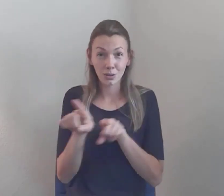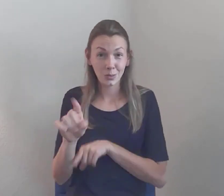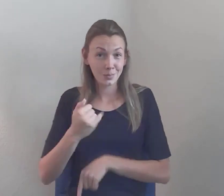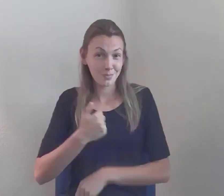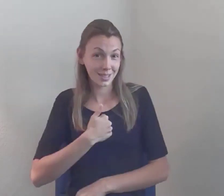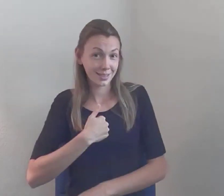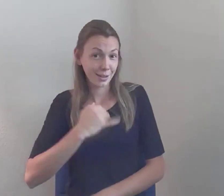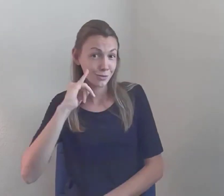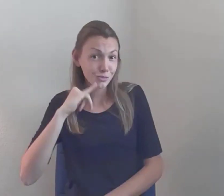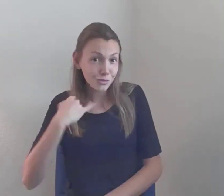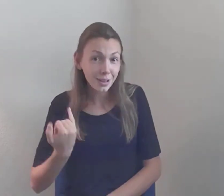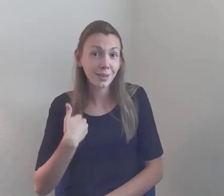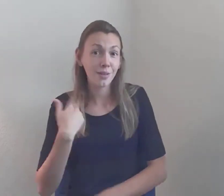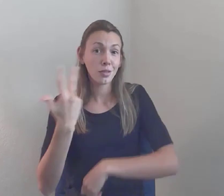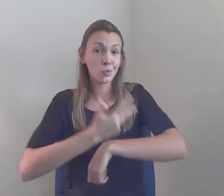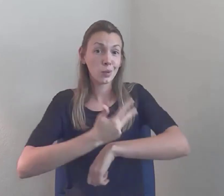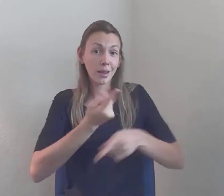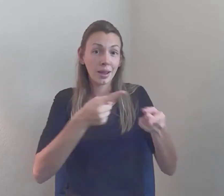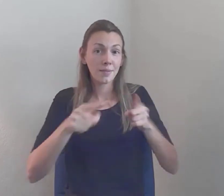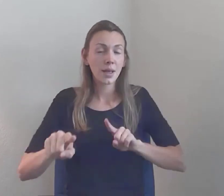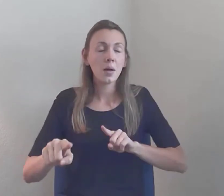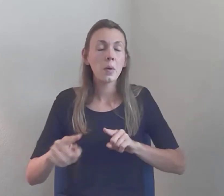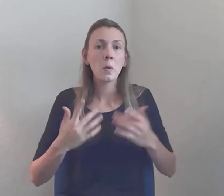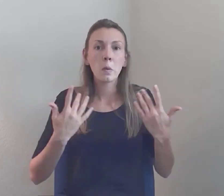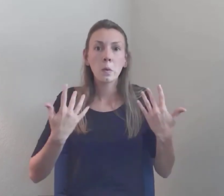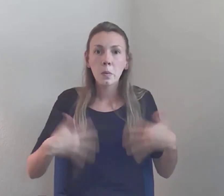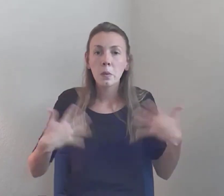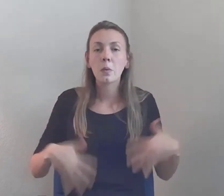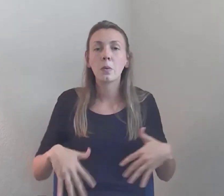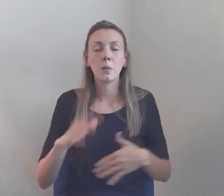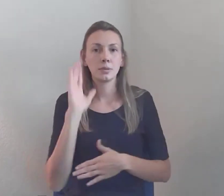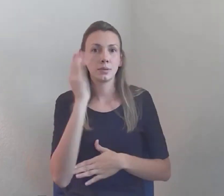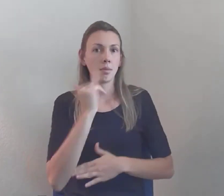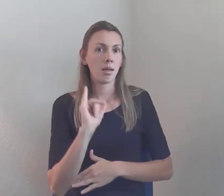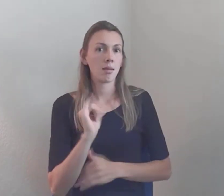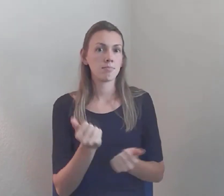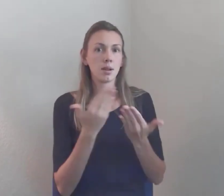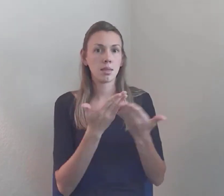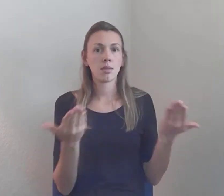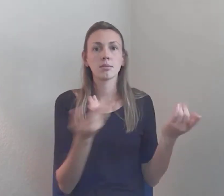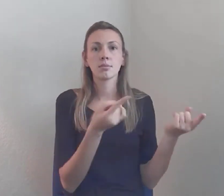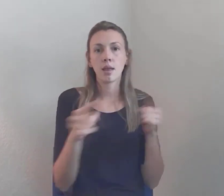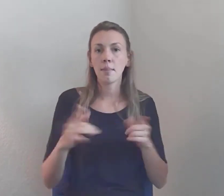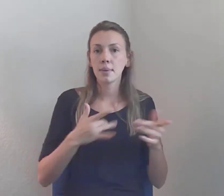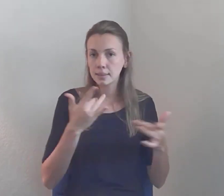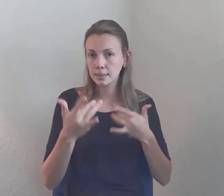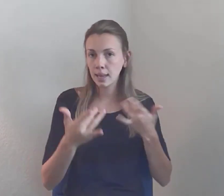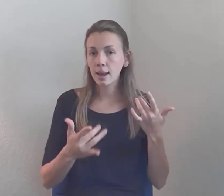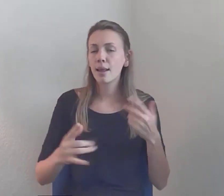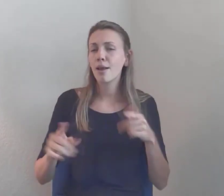it sounded like it was really, really exciting... And secondly, I wanna thank you for honoring me by asking me to speak at it...